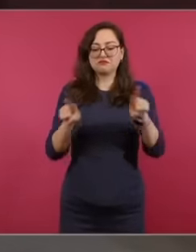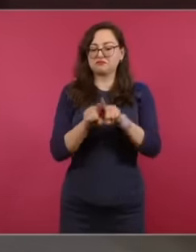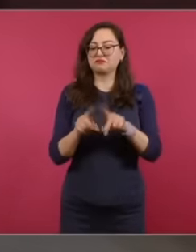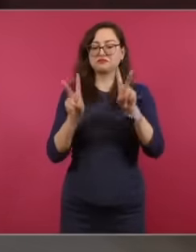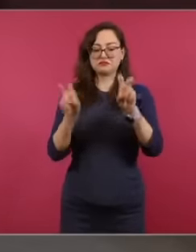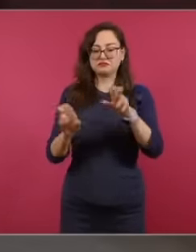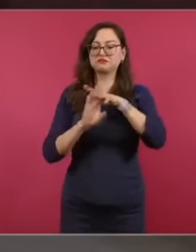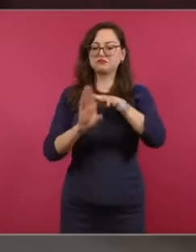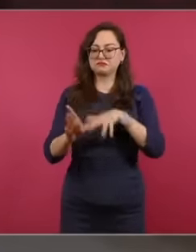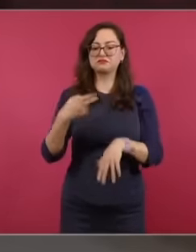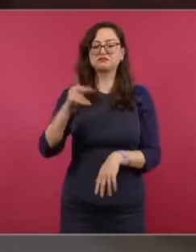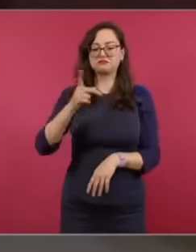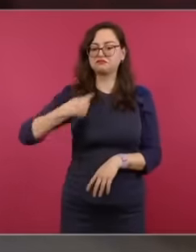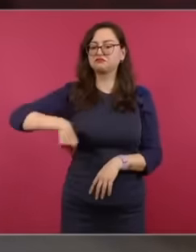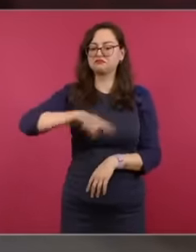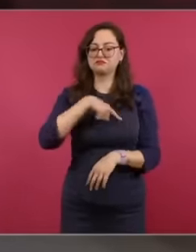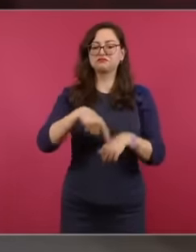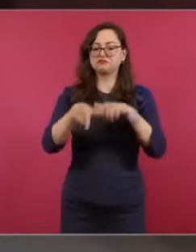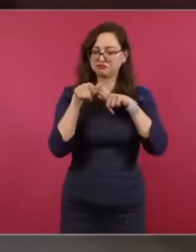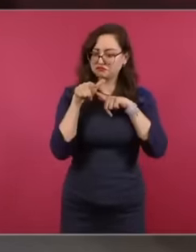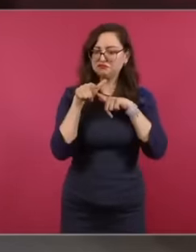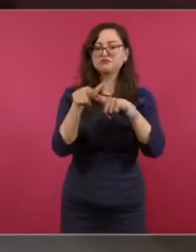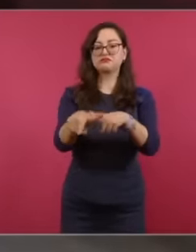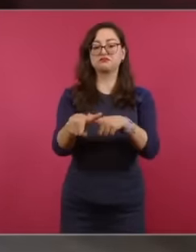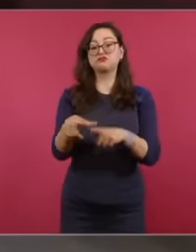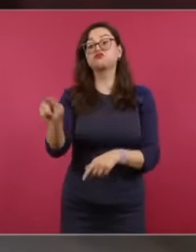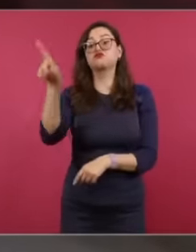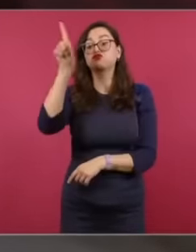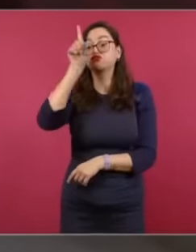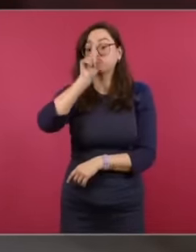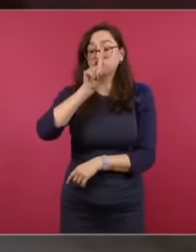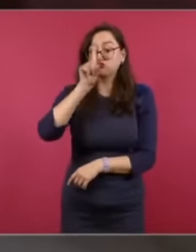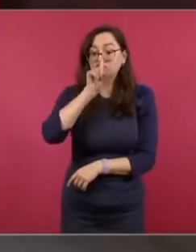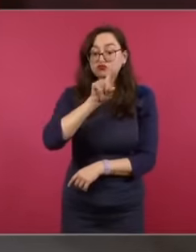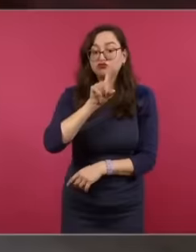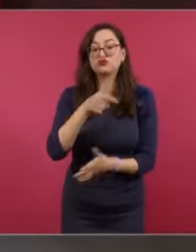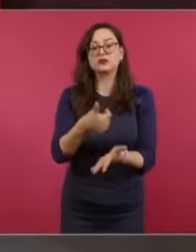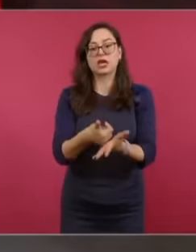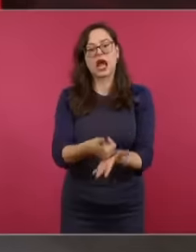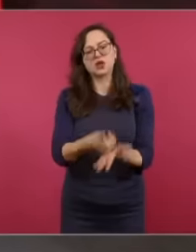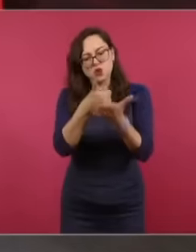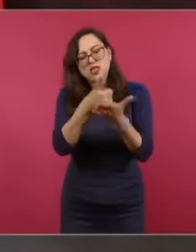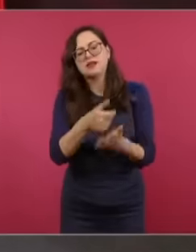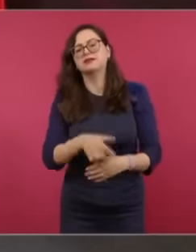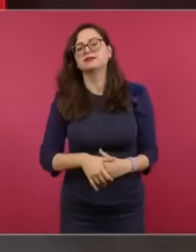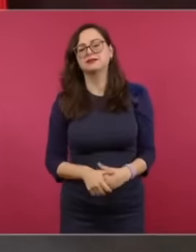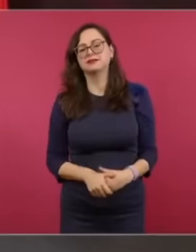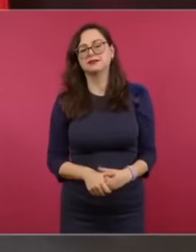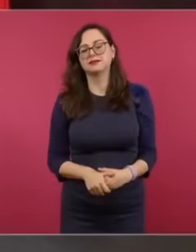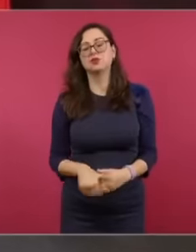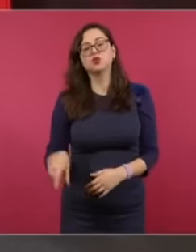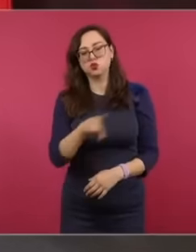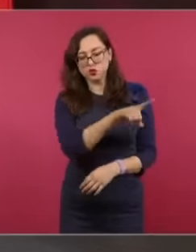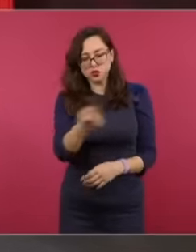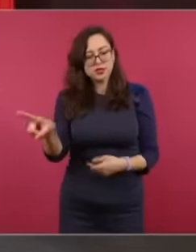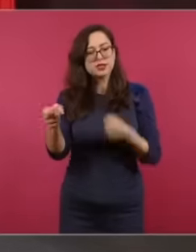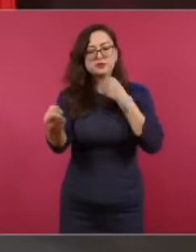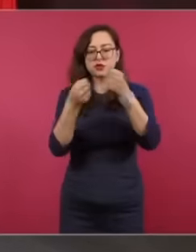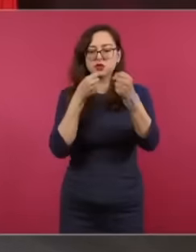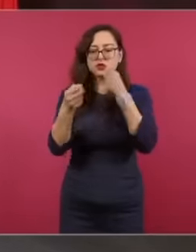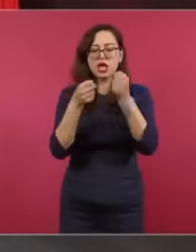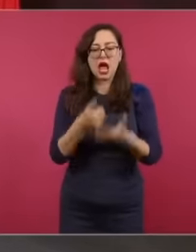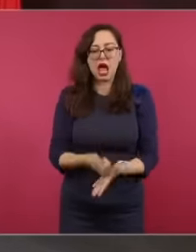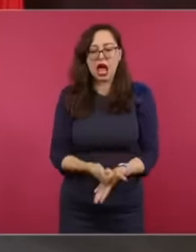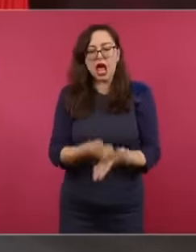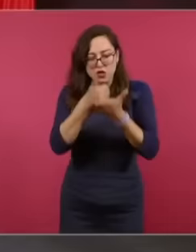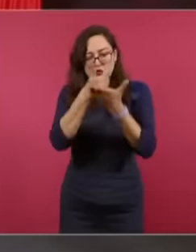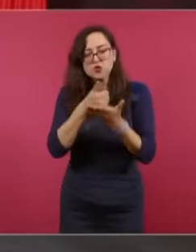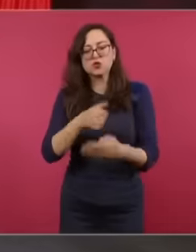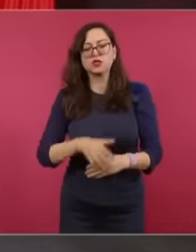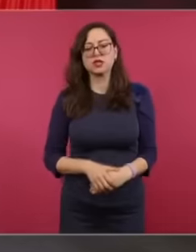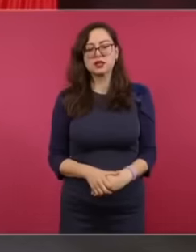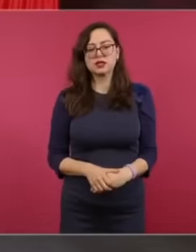to continue. and a respectful recommendation, help us not to turn to look